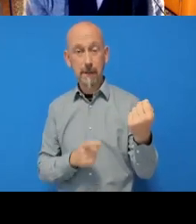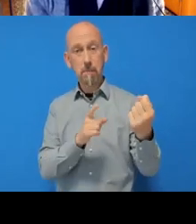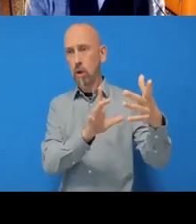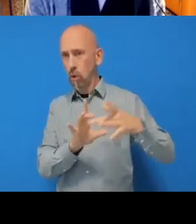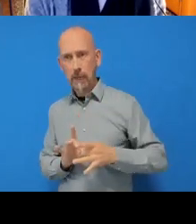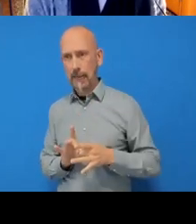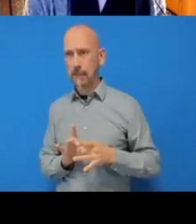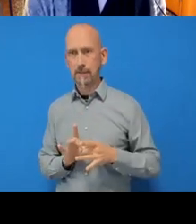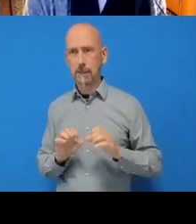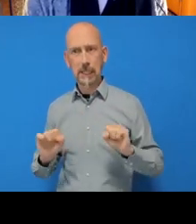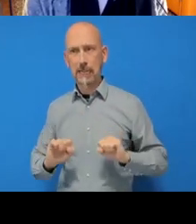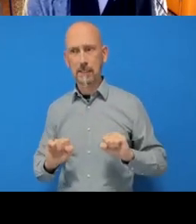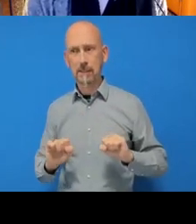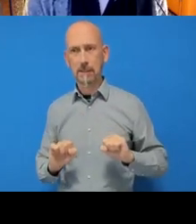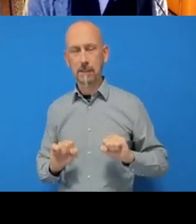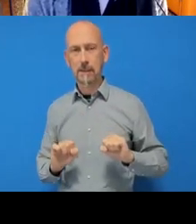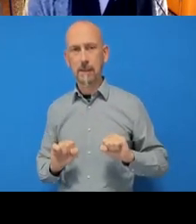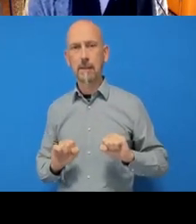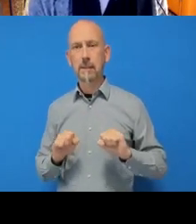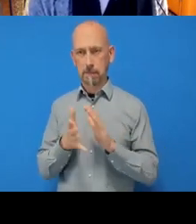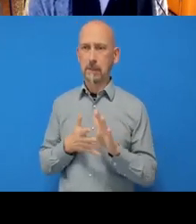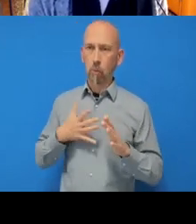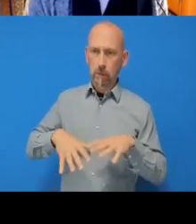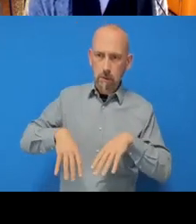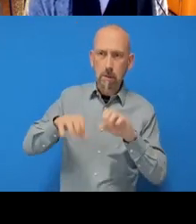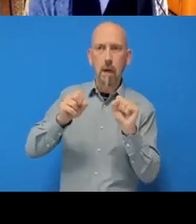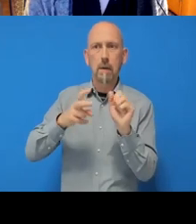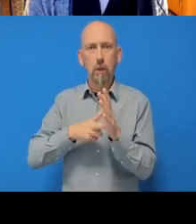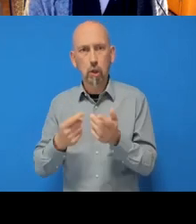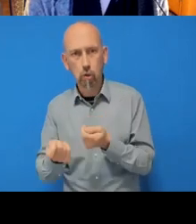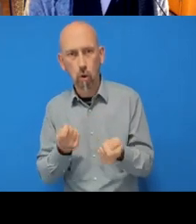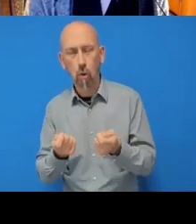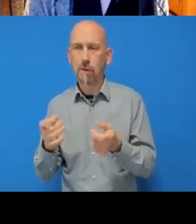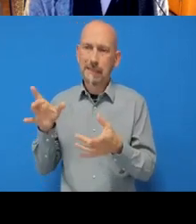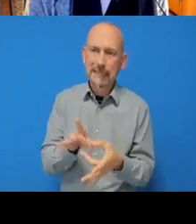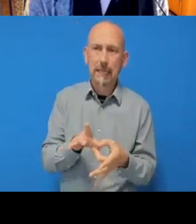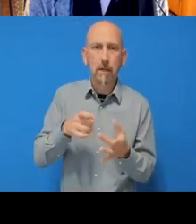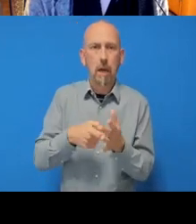and you want to start doing version control and link it to RStudio. So we click on that ‘Version control’, then